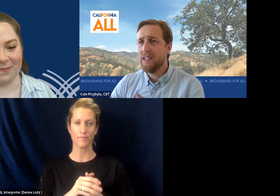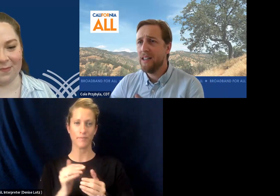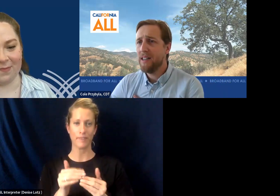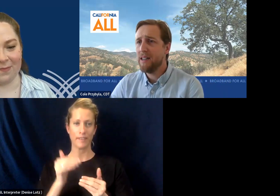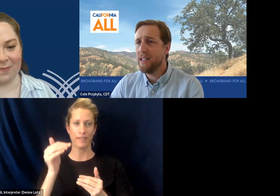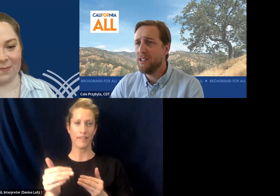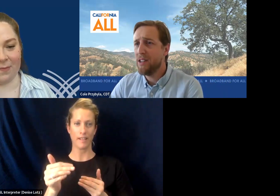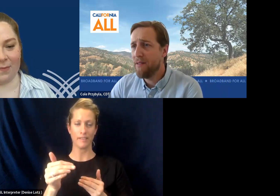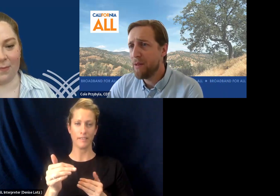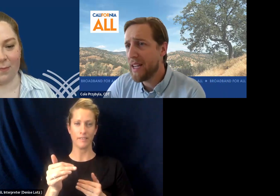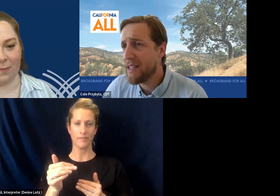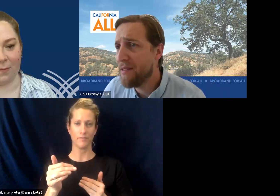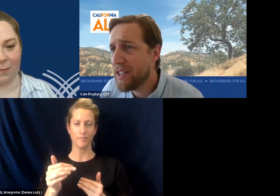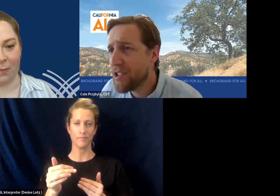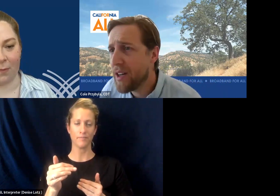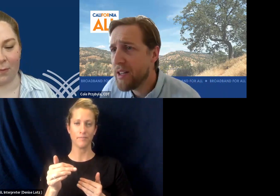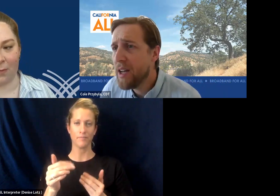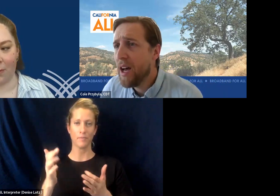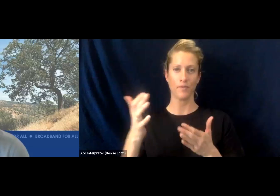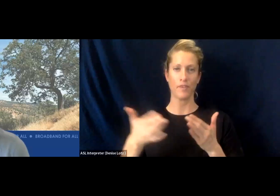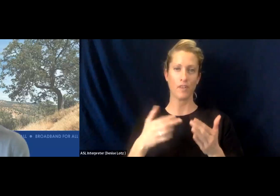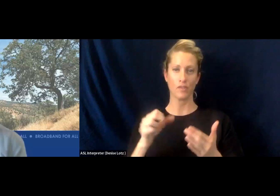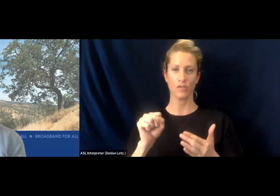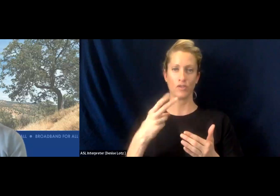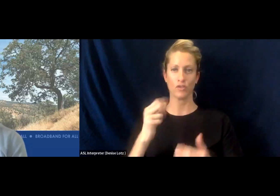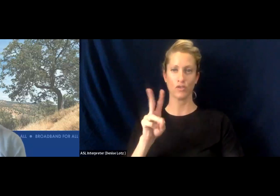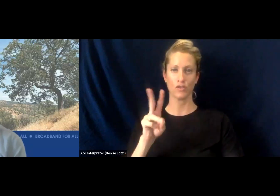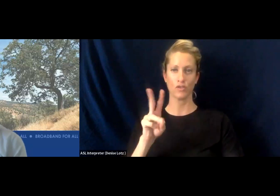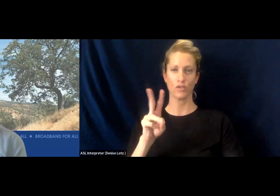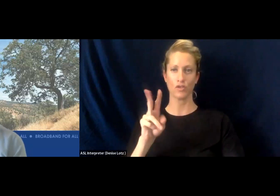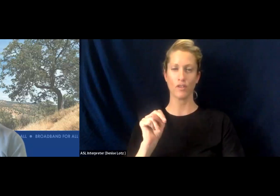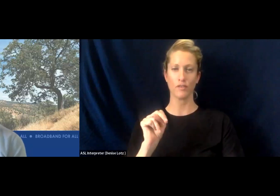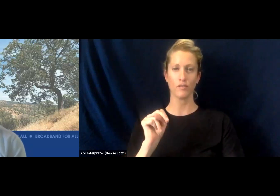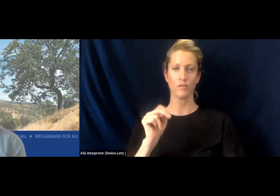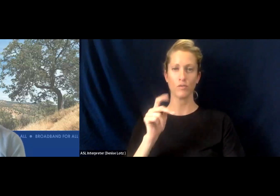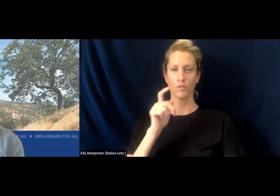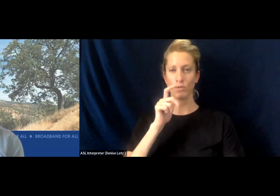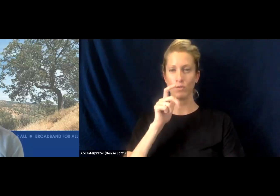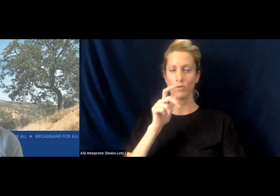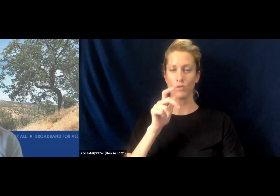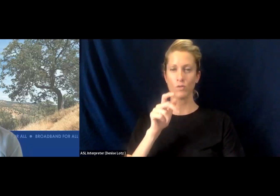We'd like to invite Sean Wilcock, who's the VP of Business Development at Imperial Valley